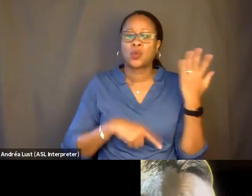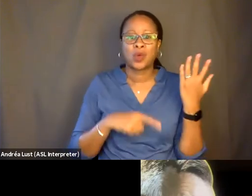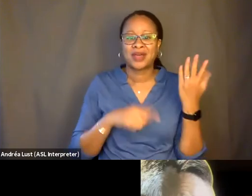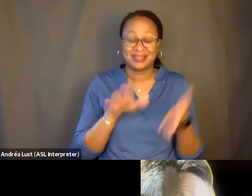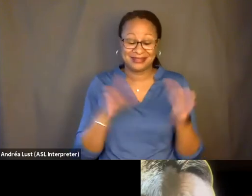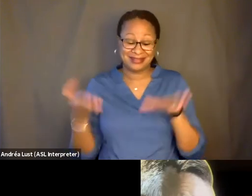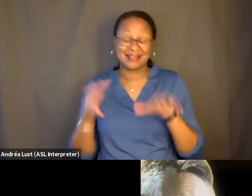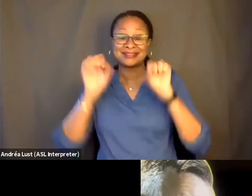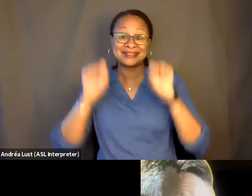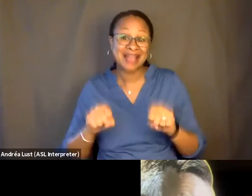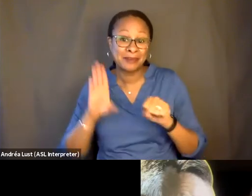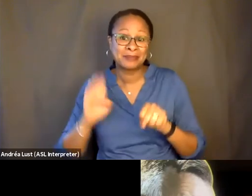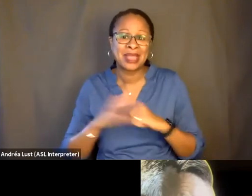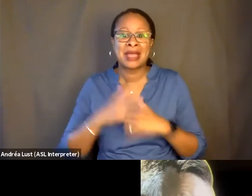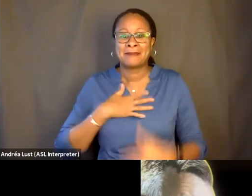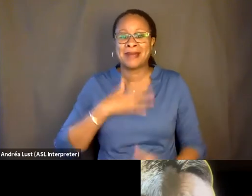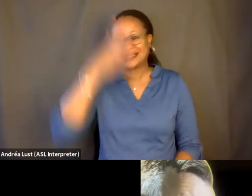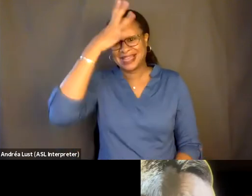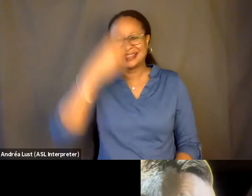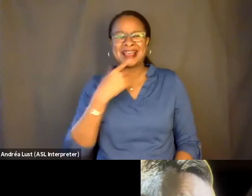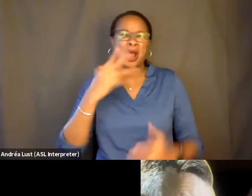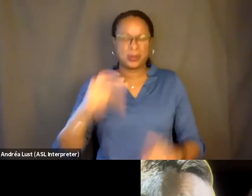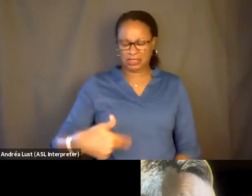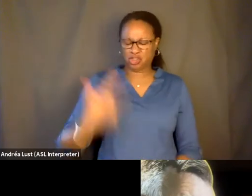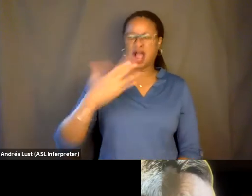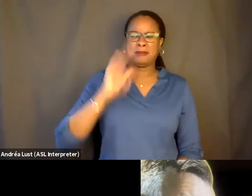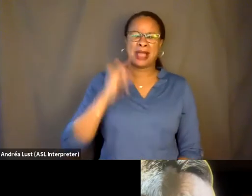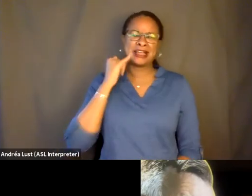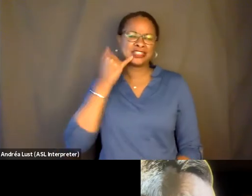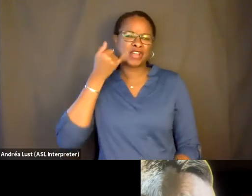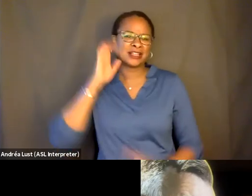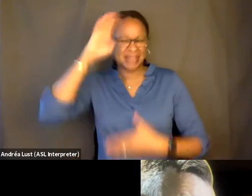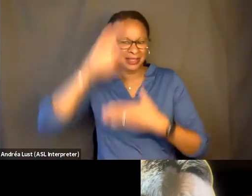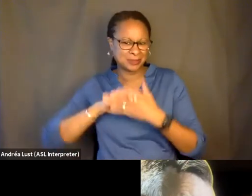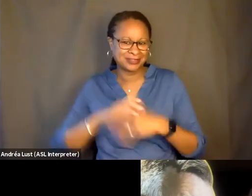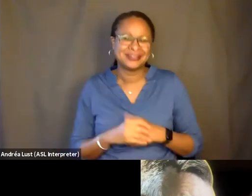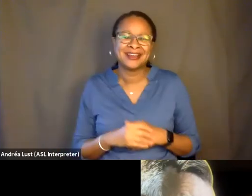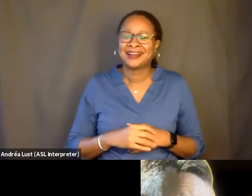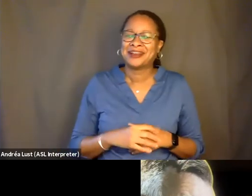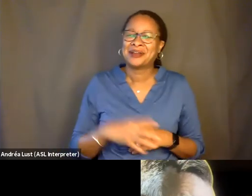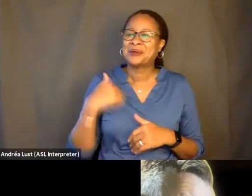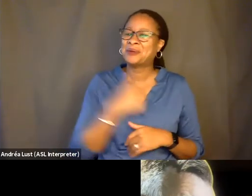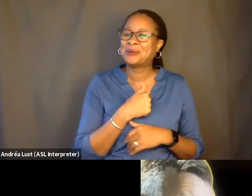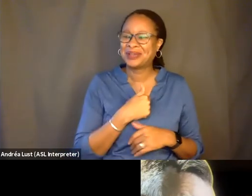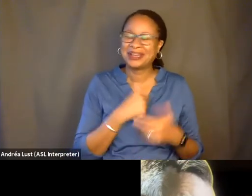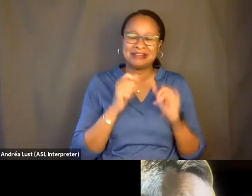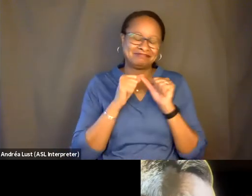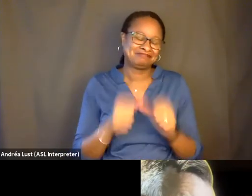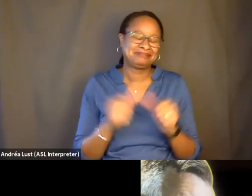And my dad was like, I want to be shot by a jealous husband. You know, we-- we were constantly coming up with new ideas.